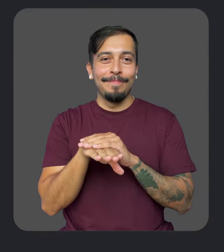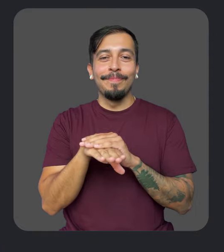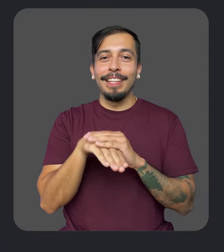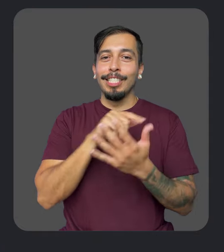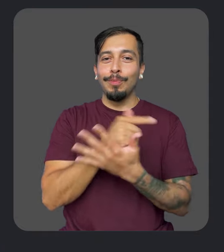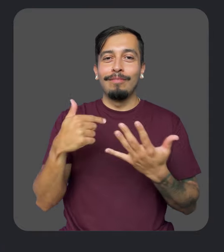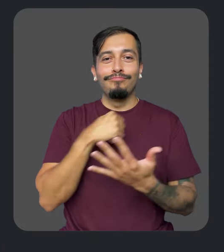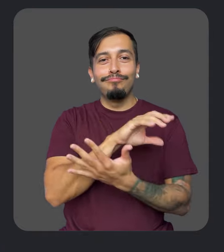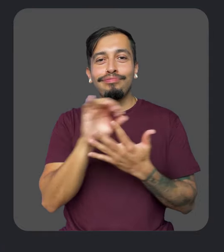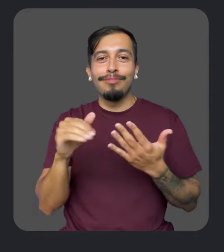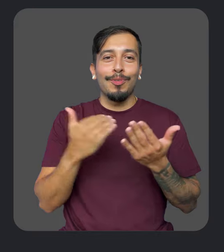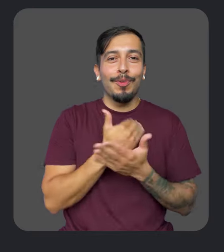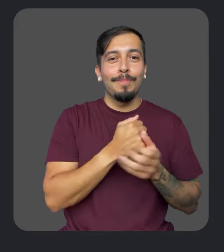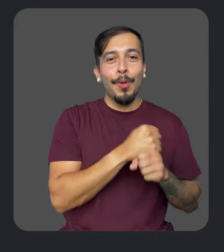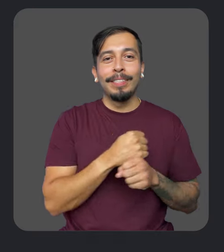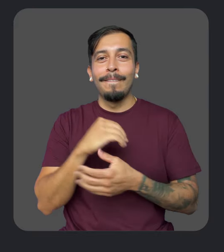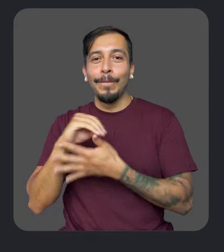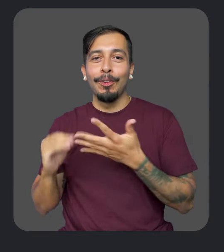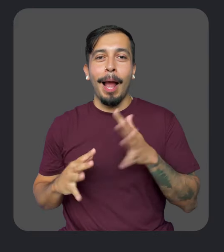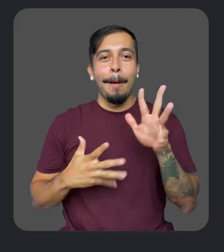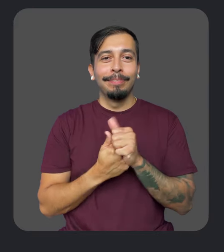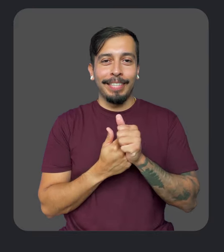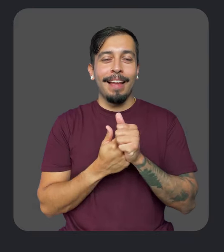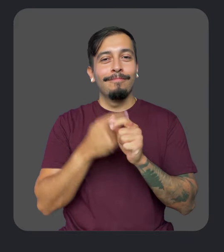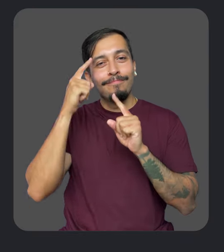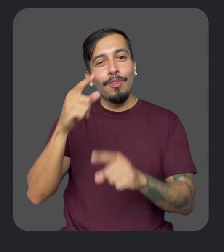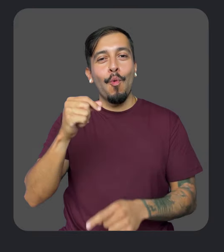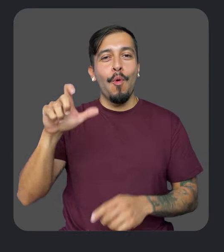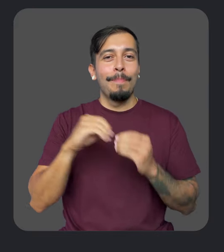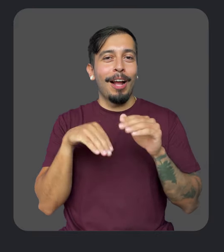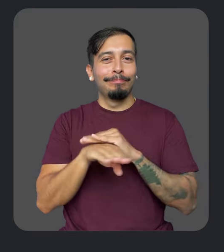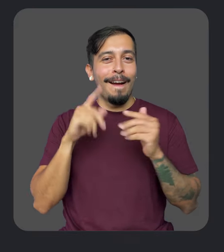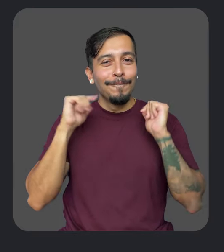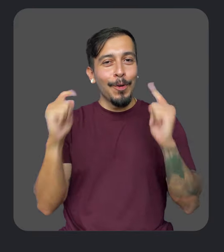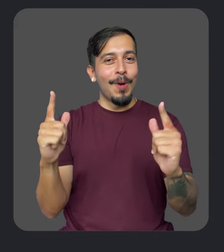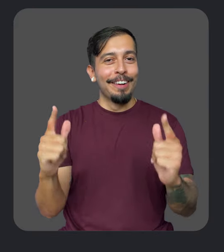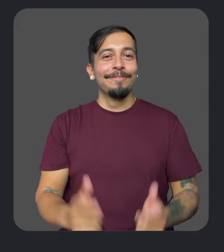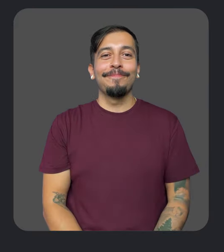a series where we share the latest product and feature updates that help make Google more accessible for everyone.